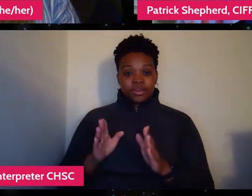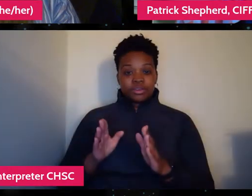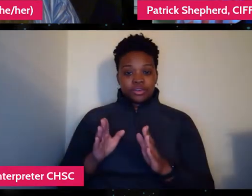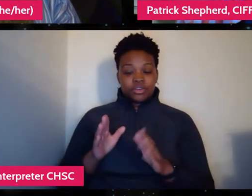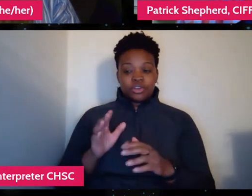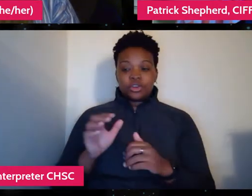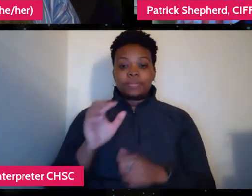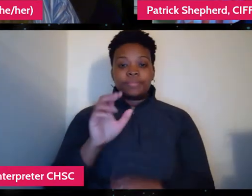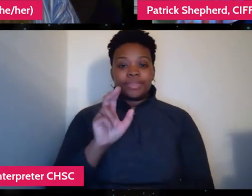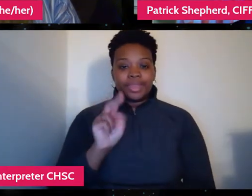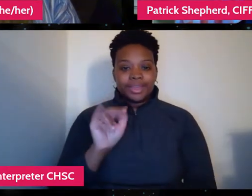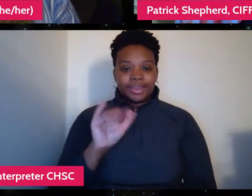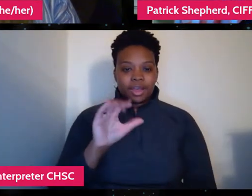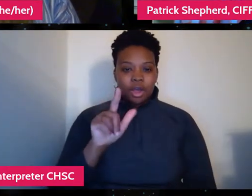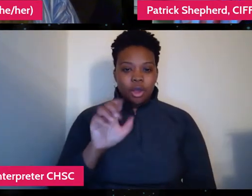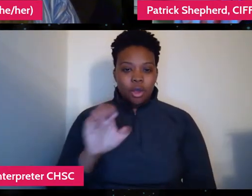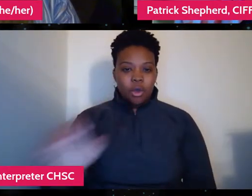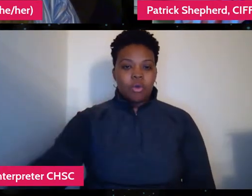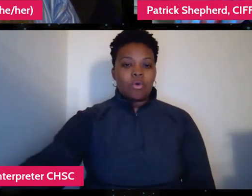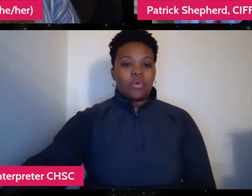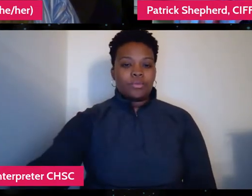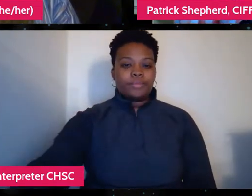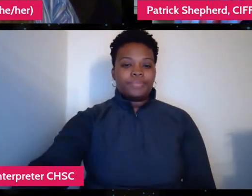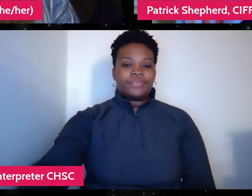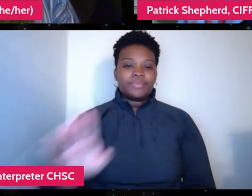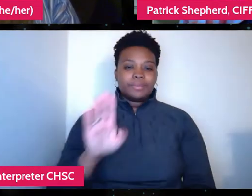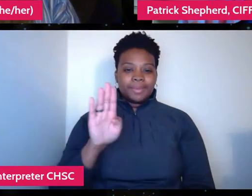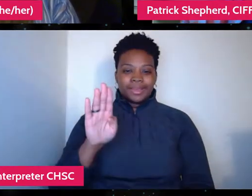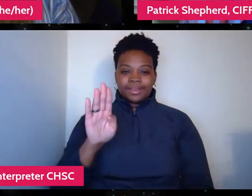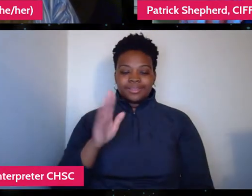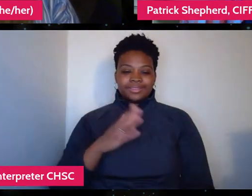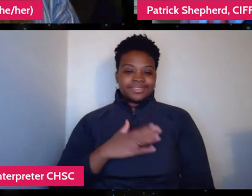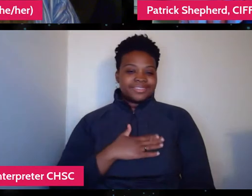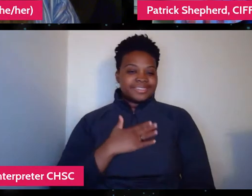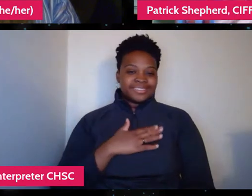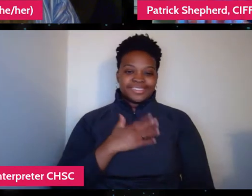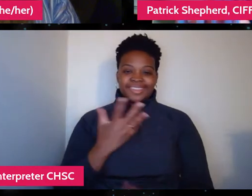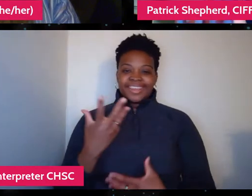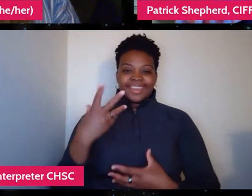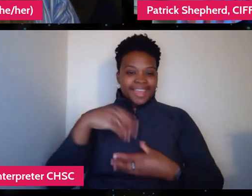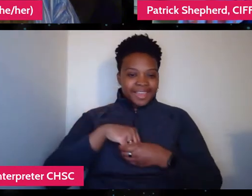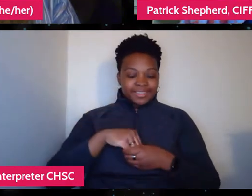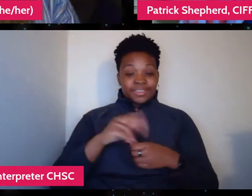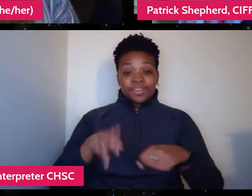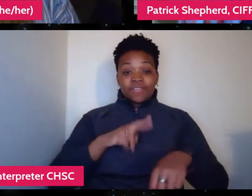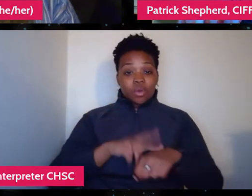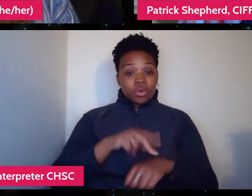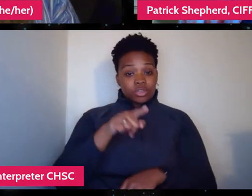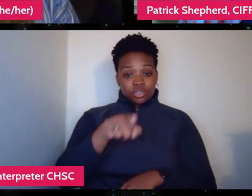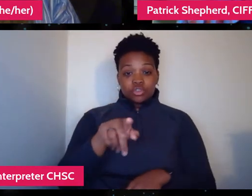Nikole Beckwith, was just delightful and engaging. And of course you conducted a great interview